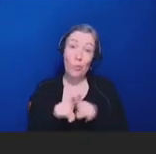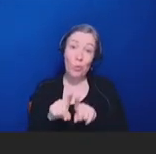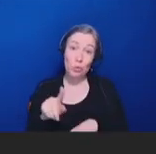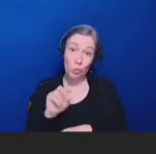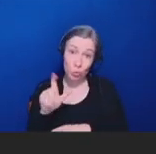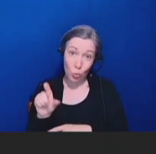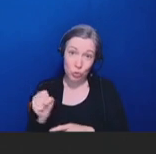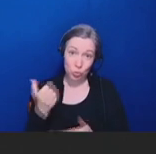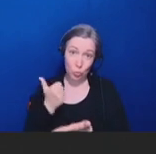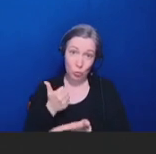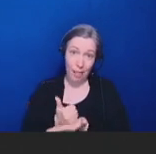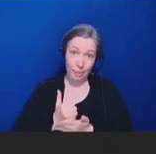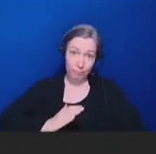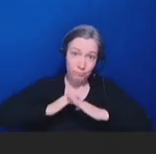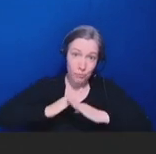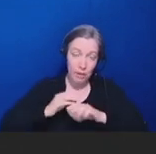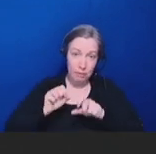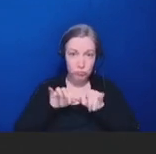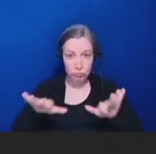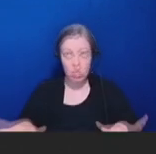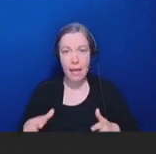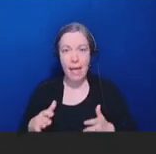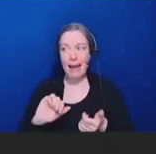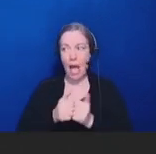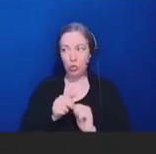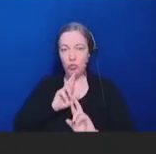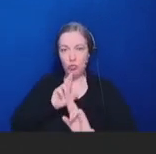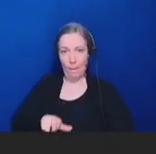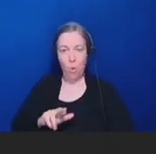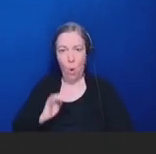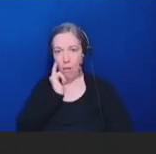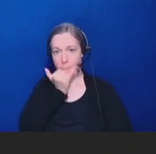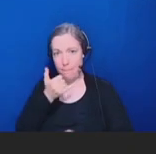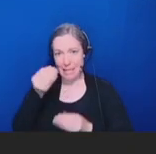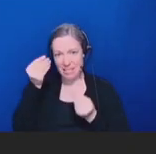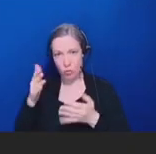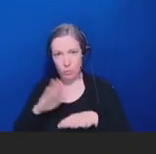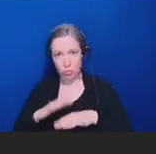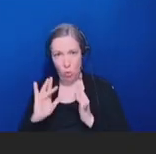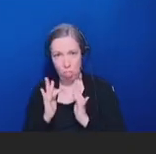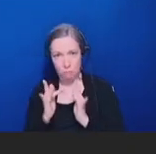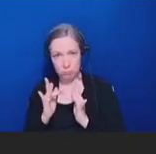ways to report misinformation online. The site also includes a consumer focused